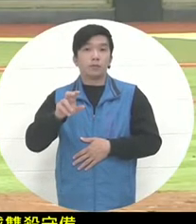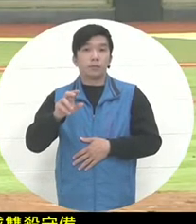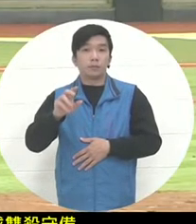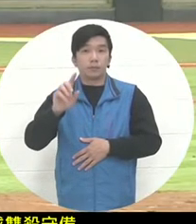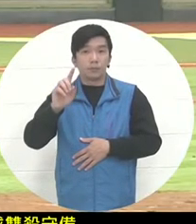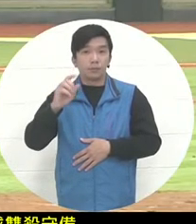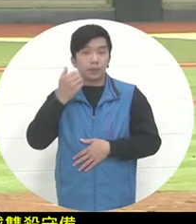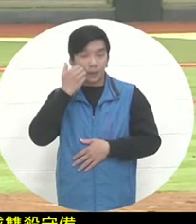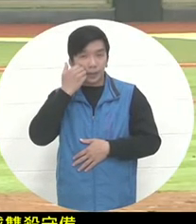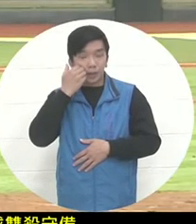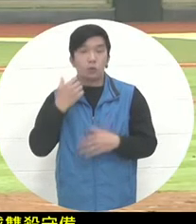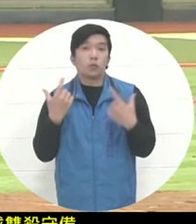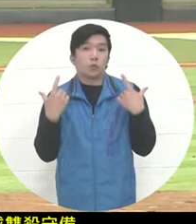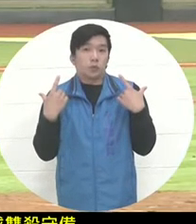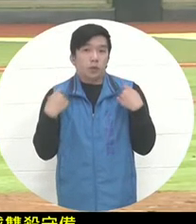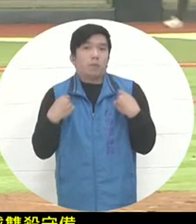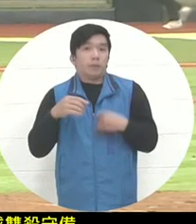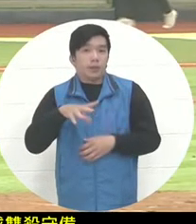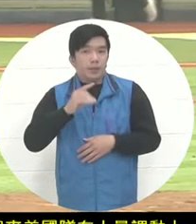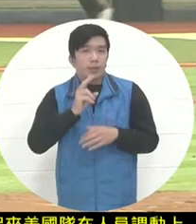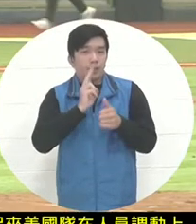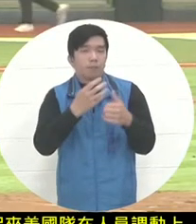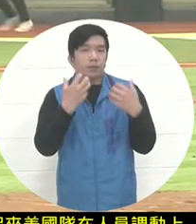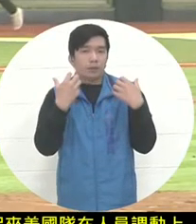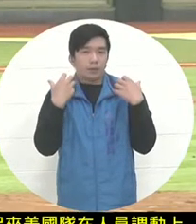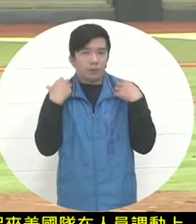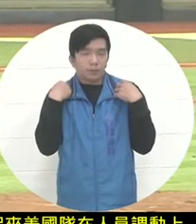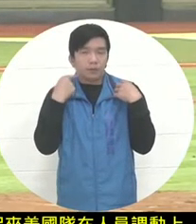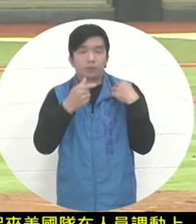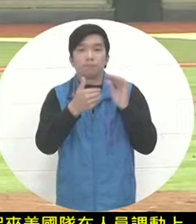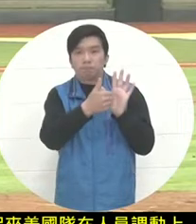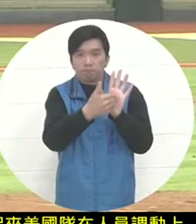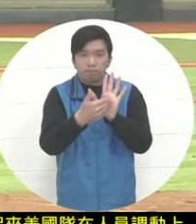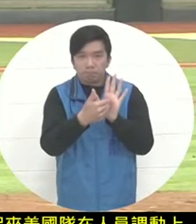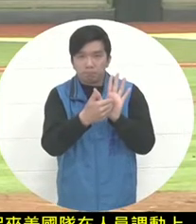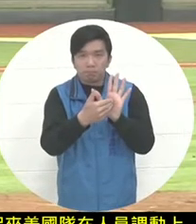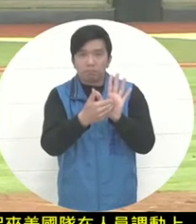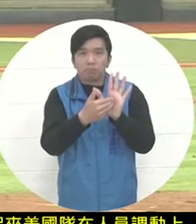by the shepack who was originally responsible for fielding on this field today.